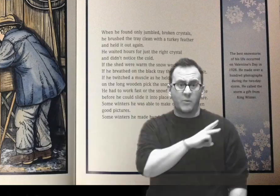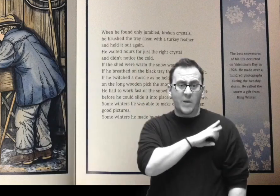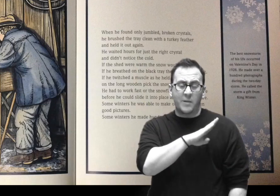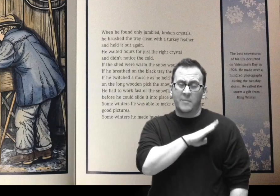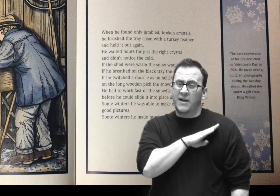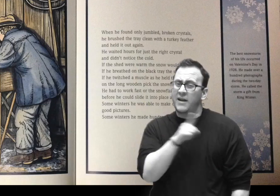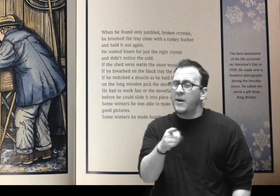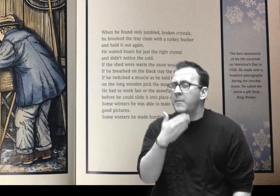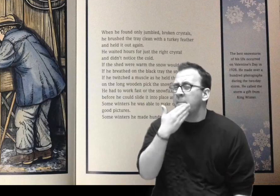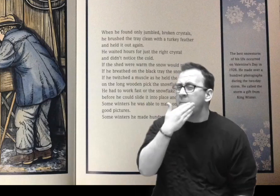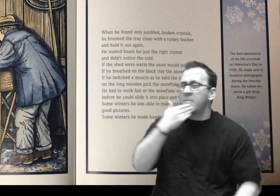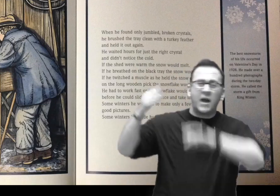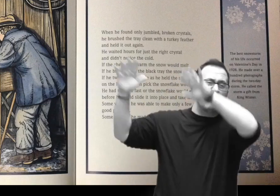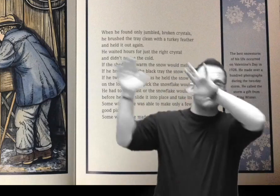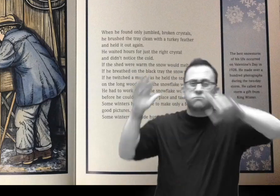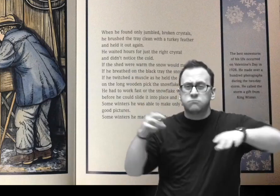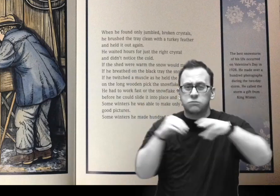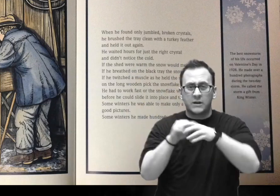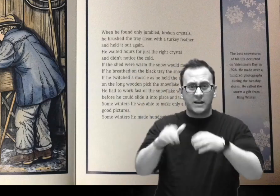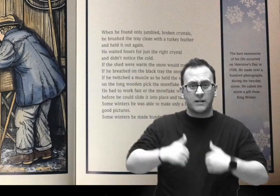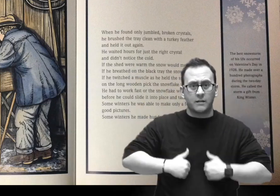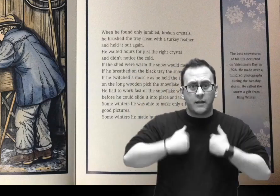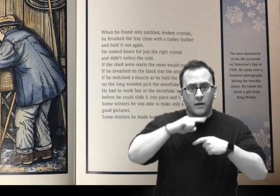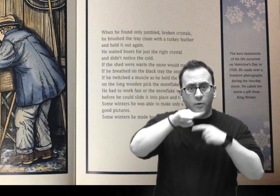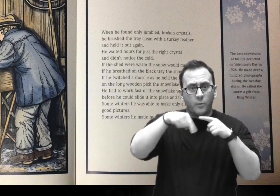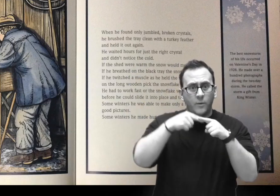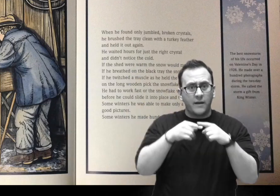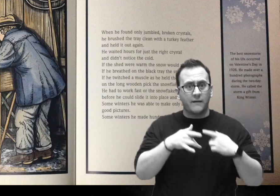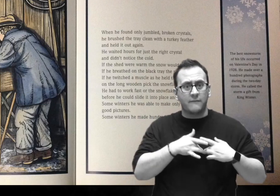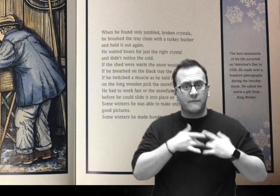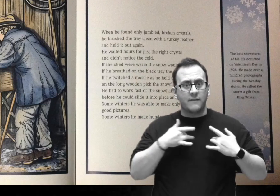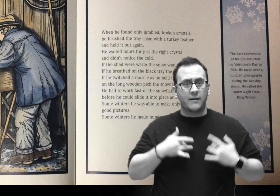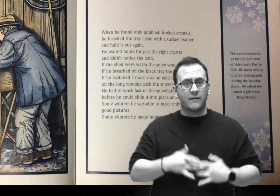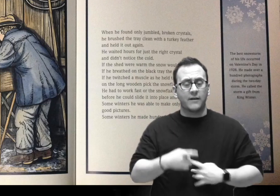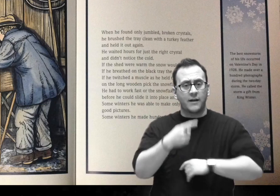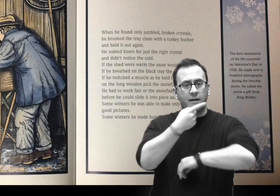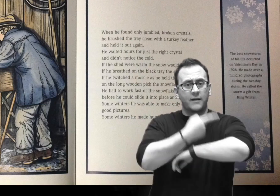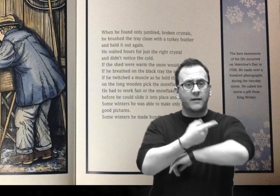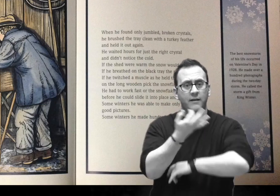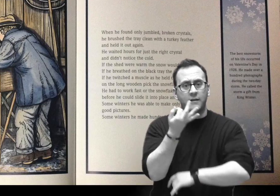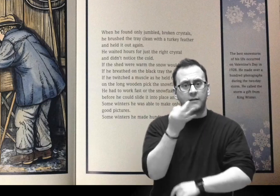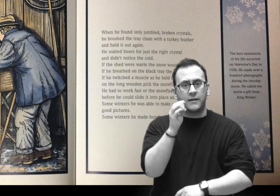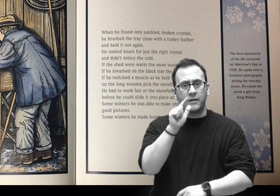Right panel: The best snowstorm of his life occurred on Valentine’s Day in 1928.